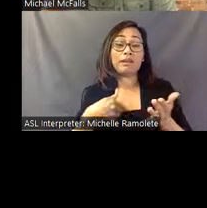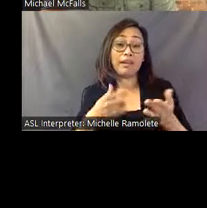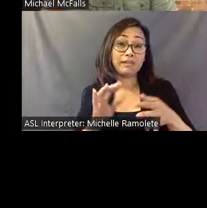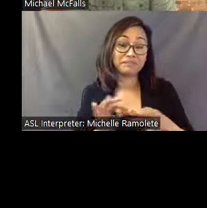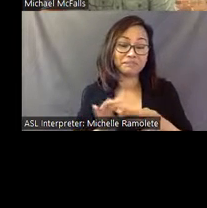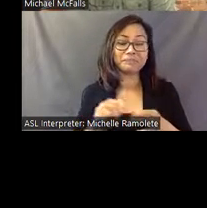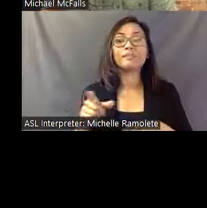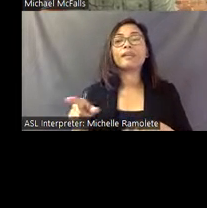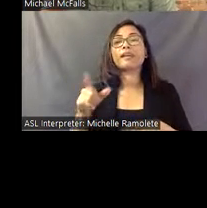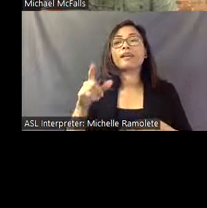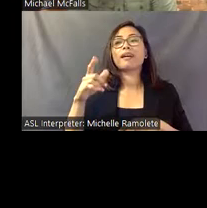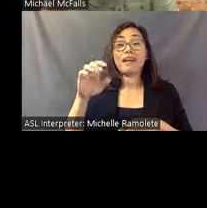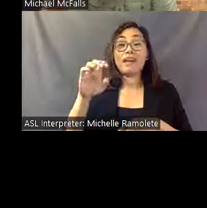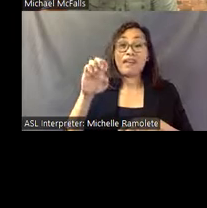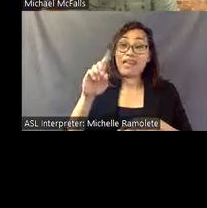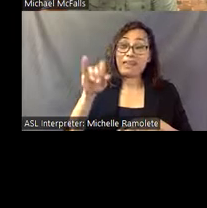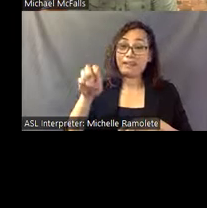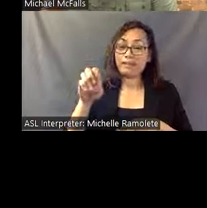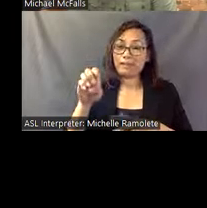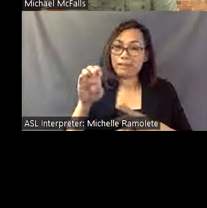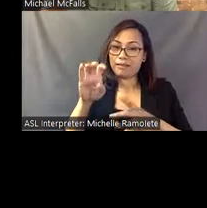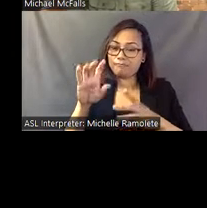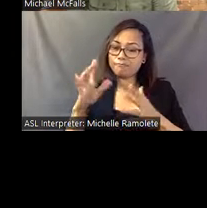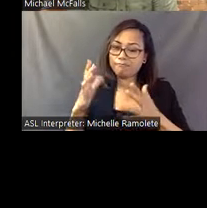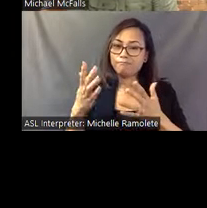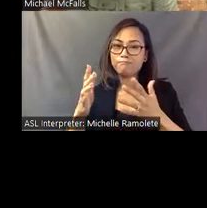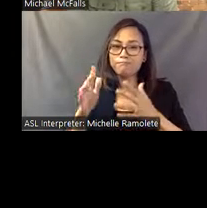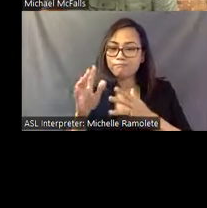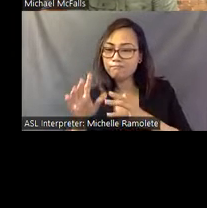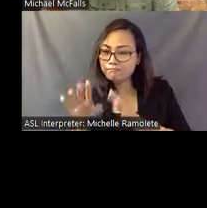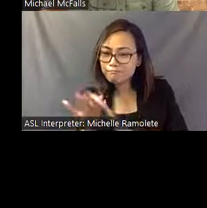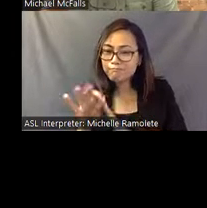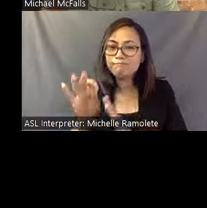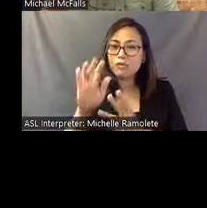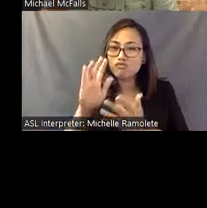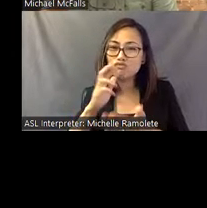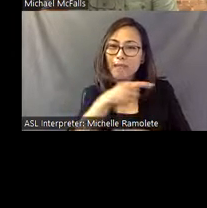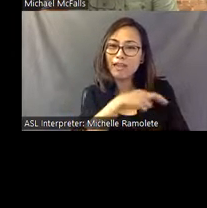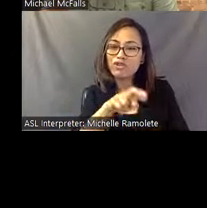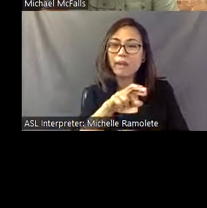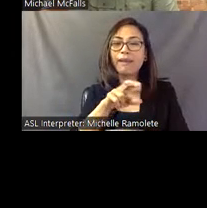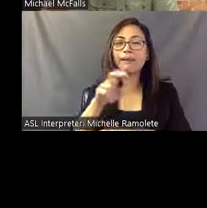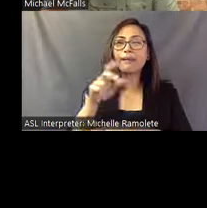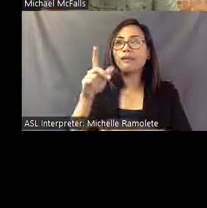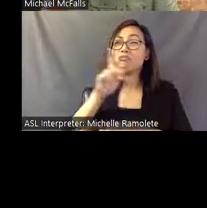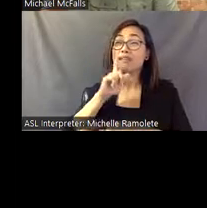he seemed to find them all. Eddie goes out to Buena Vista and he creates his own religion, a religion where races and